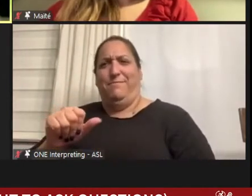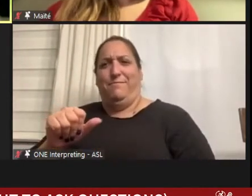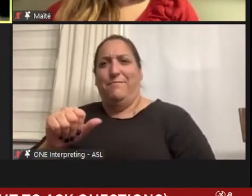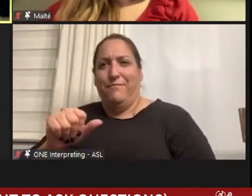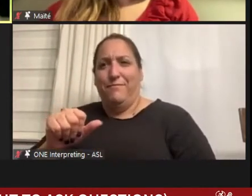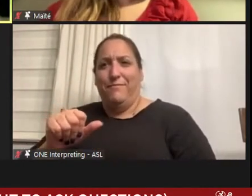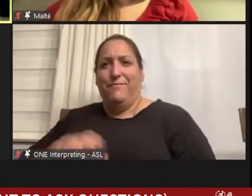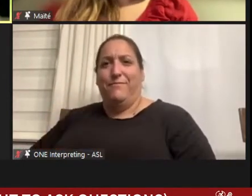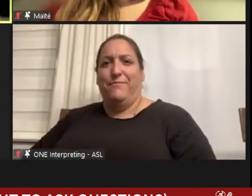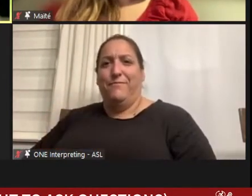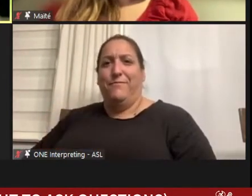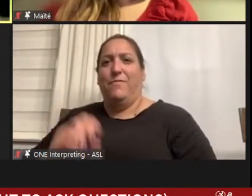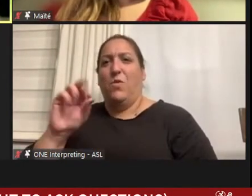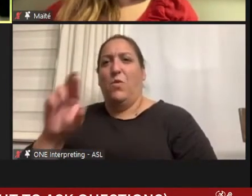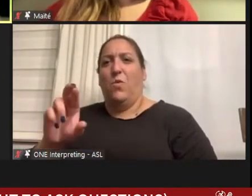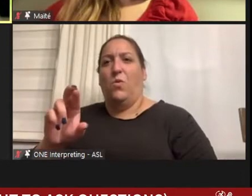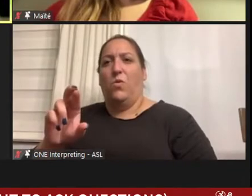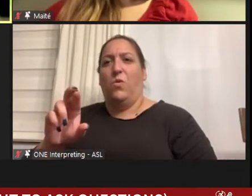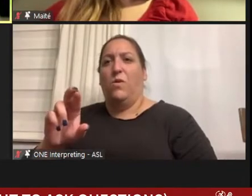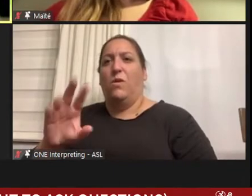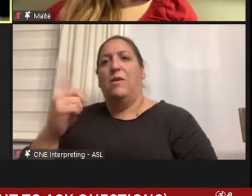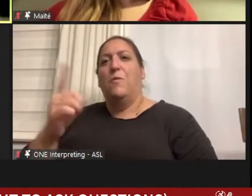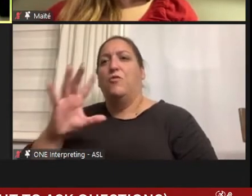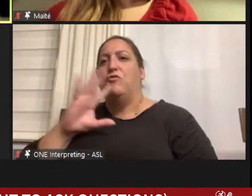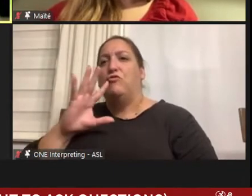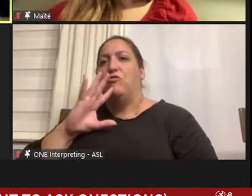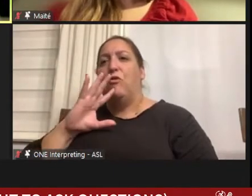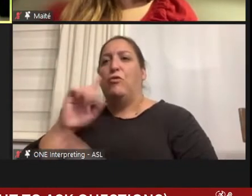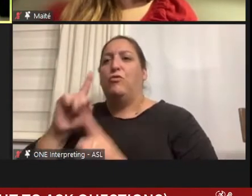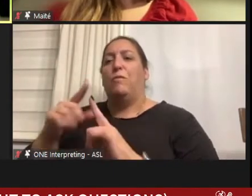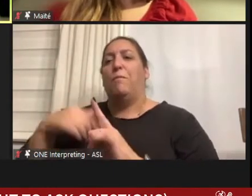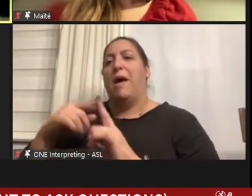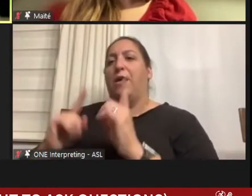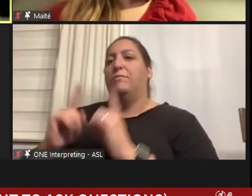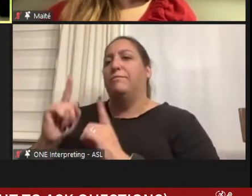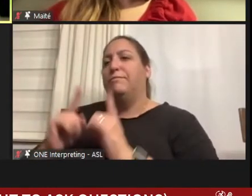Or, like someone talking to my companion or caregiver rather than talking to me.